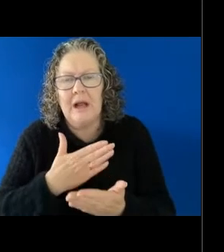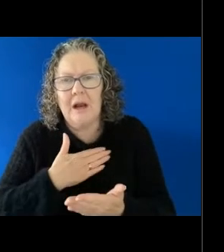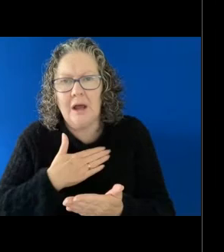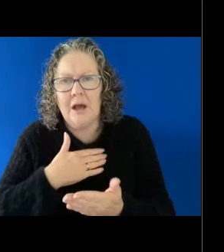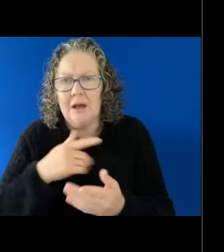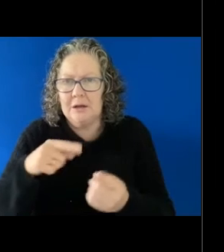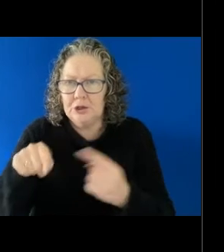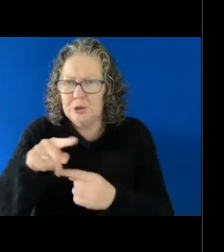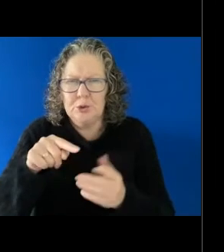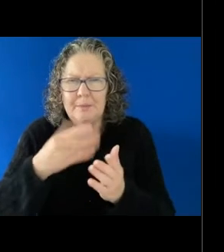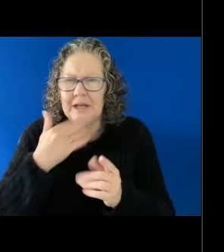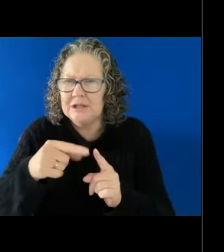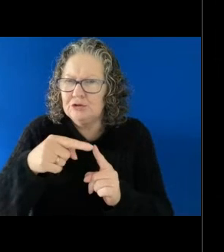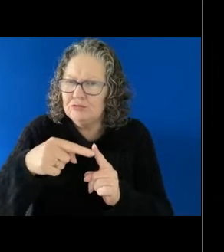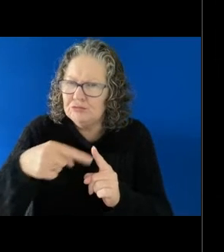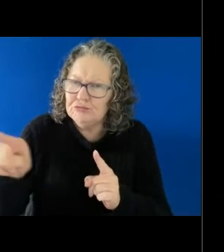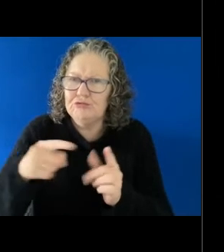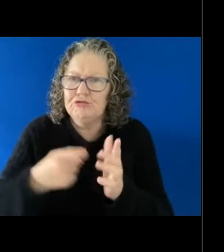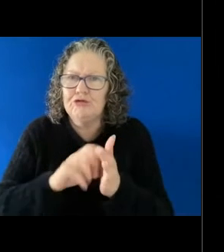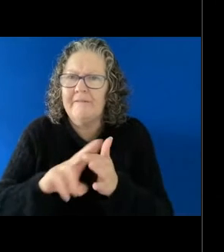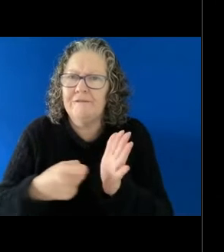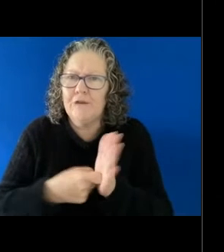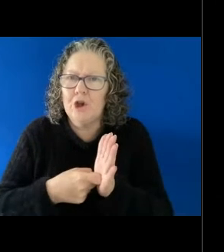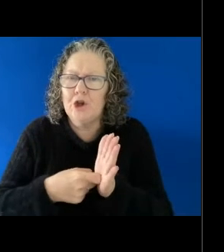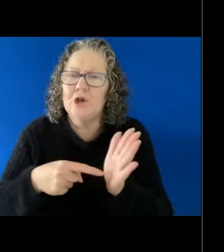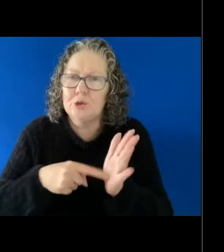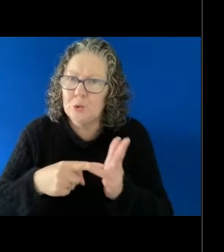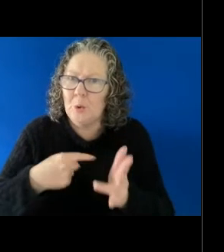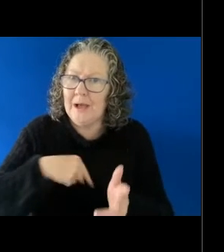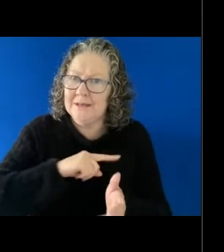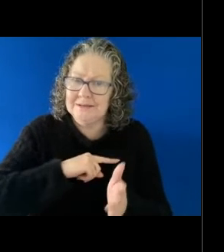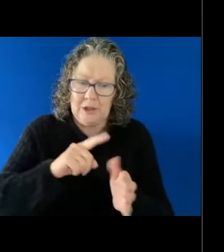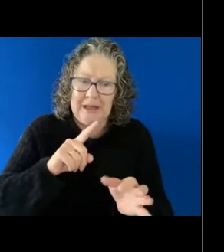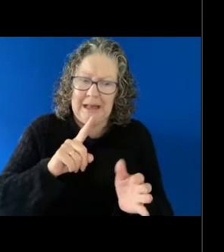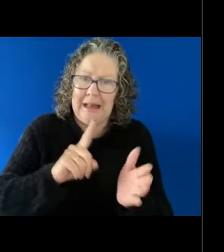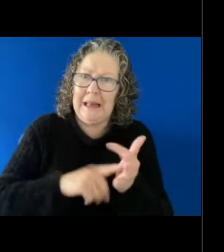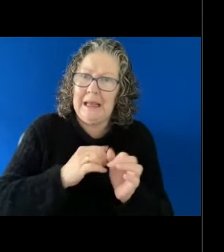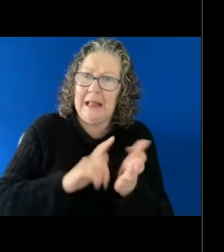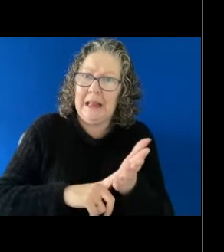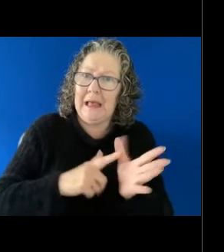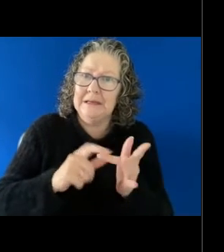soon as they can to Legal Aid Queensland so they can get some advice and, you know, particularly